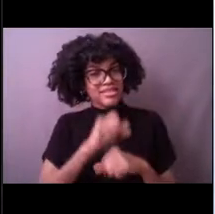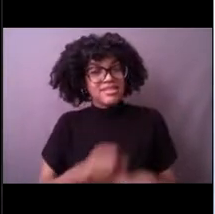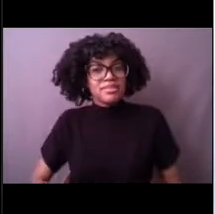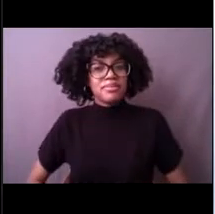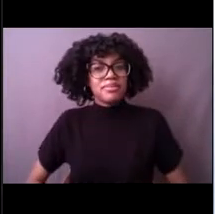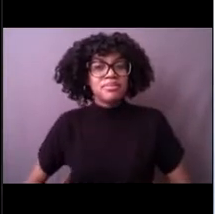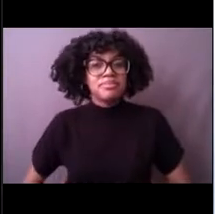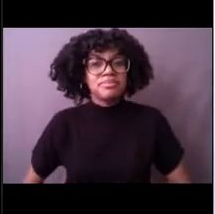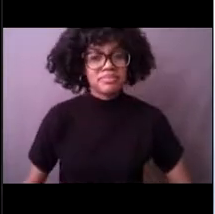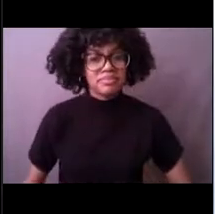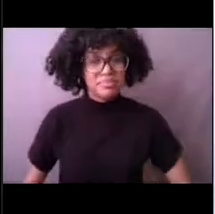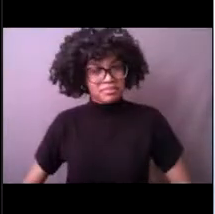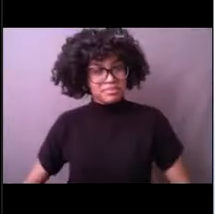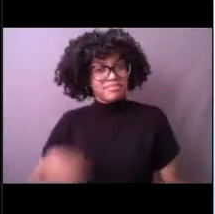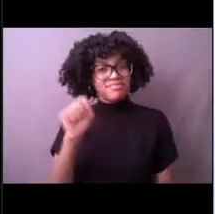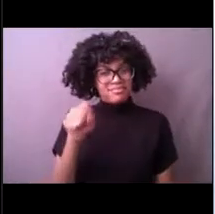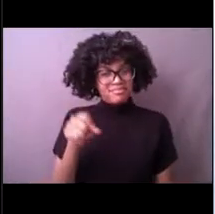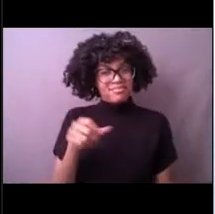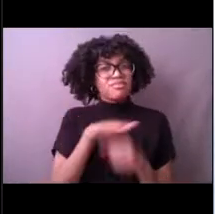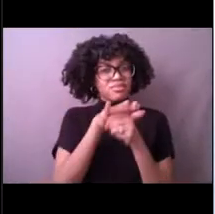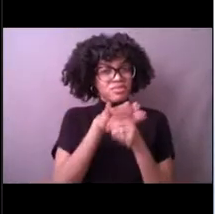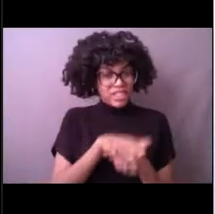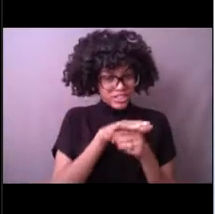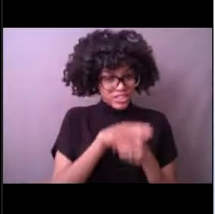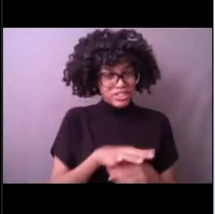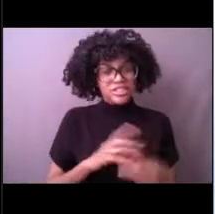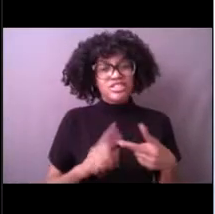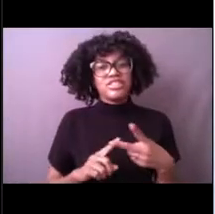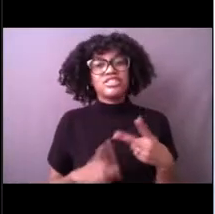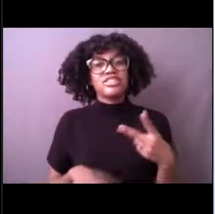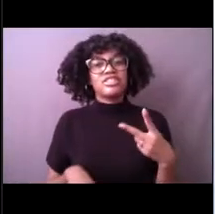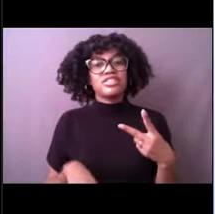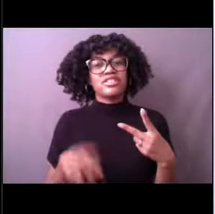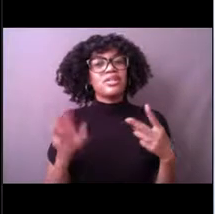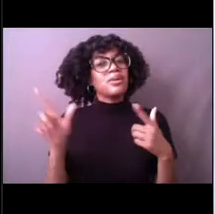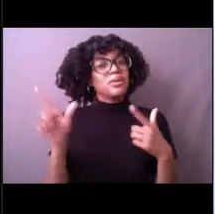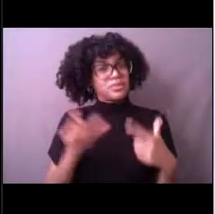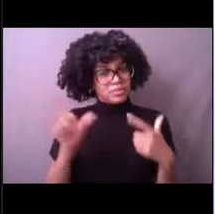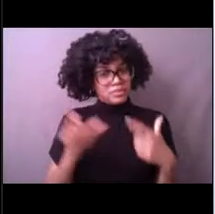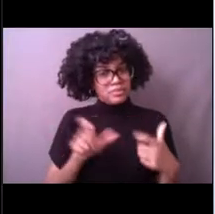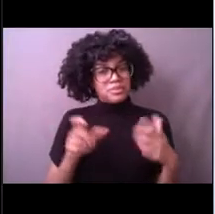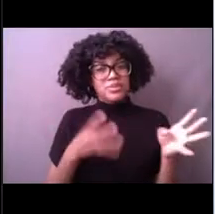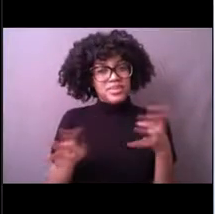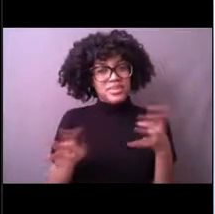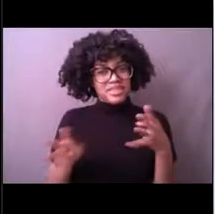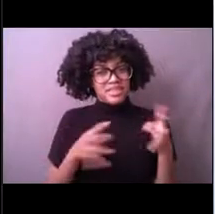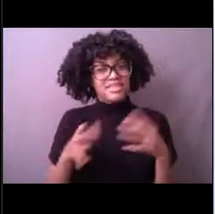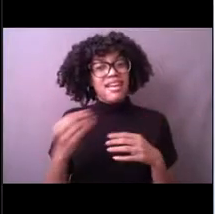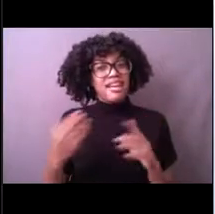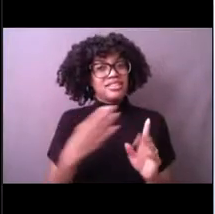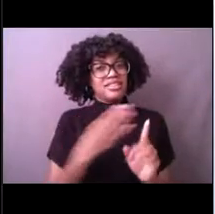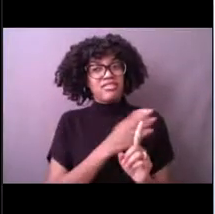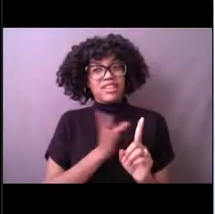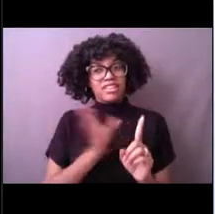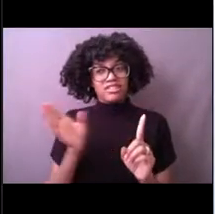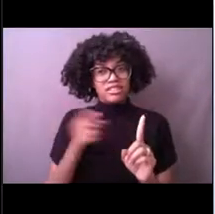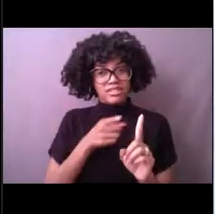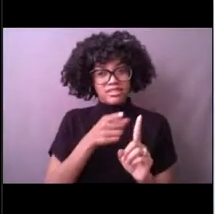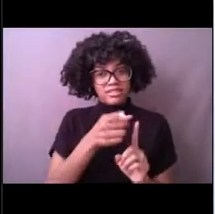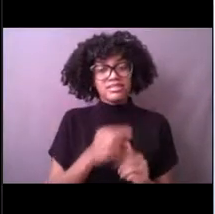All right, yep, we have pressure. We have wind speed and direction. Temperature I heard.